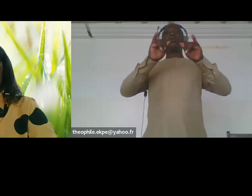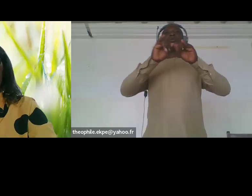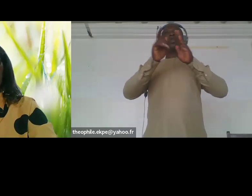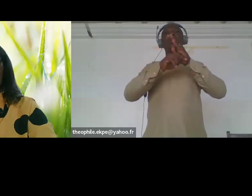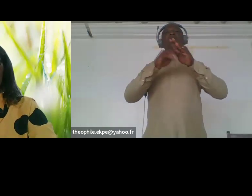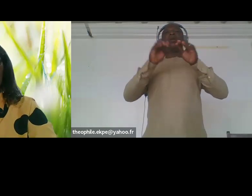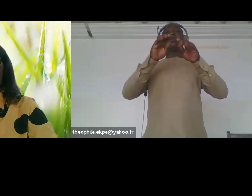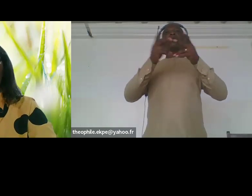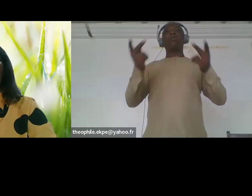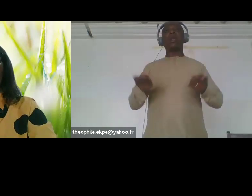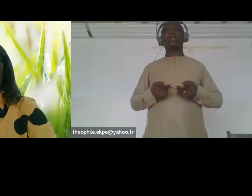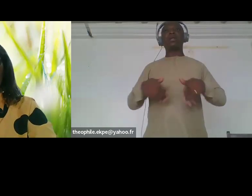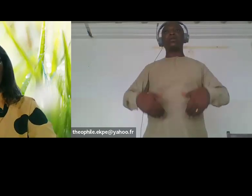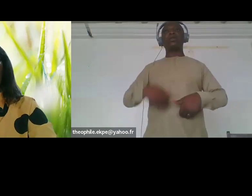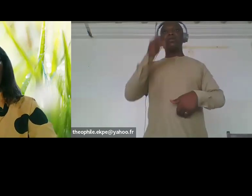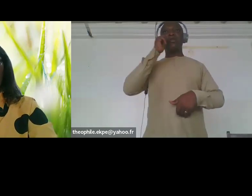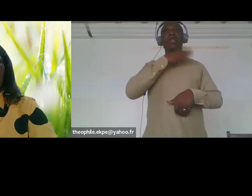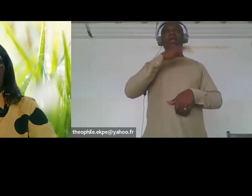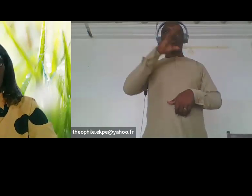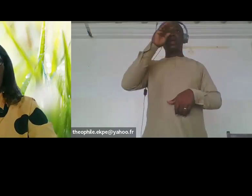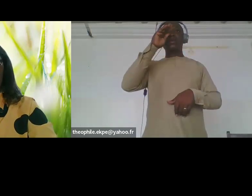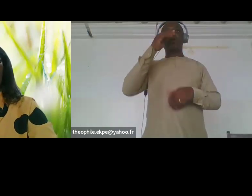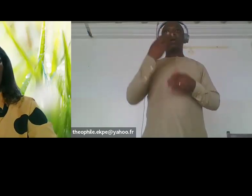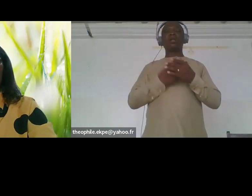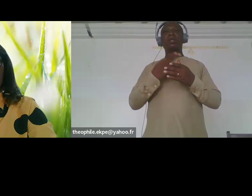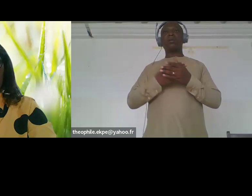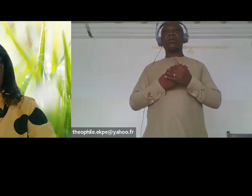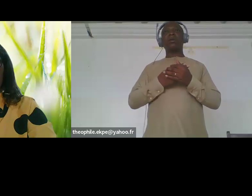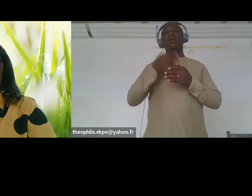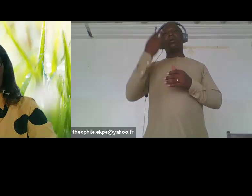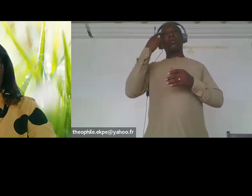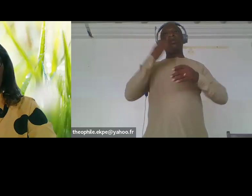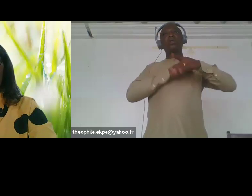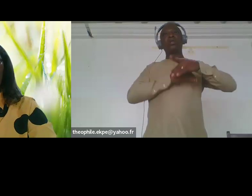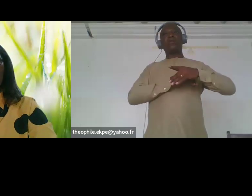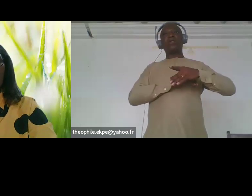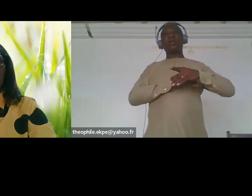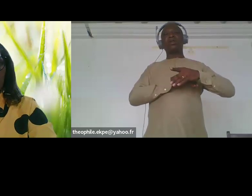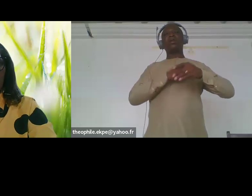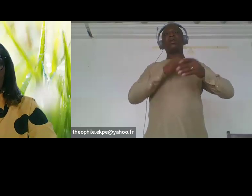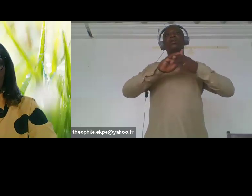those volunteers cannot perform her volunteerism work because of the sun and